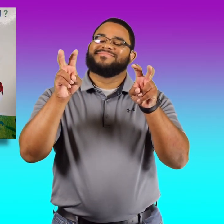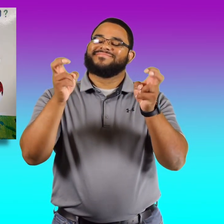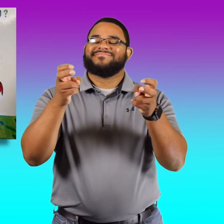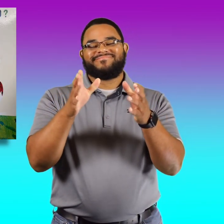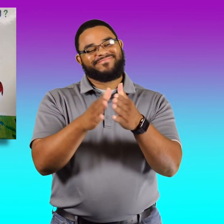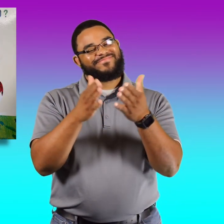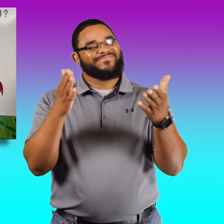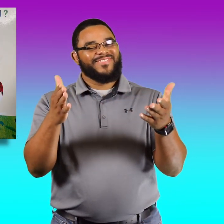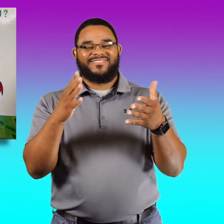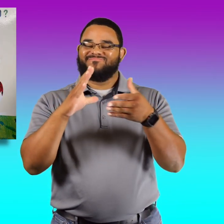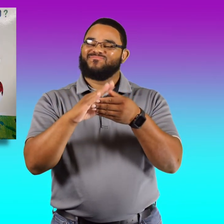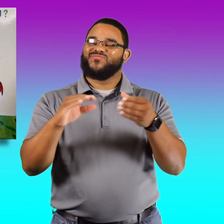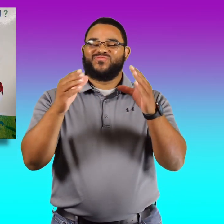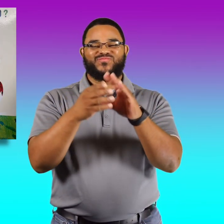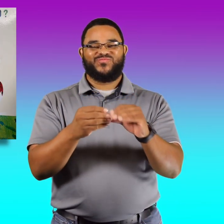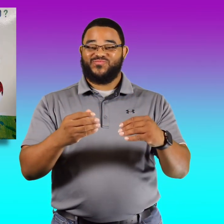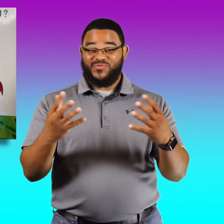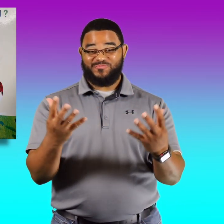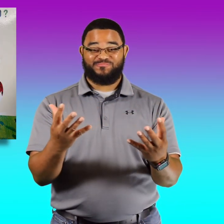The title of this book is